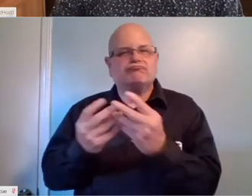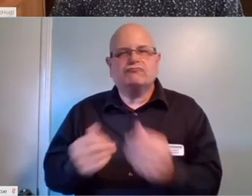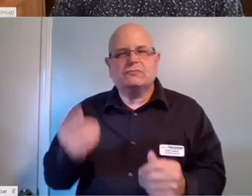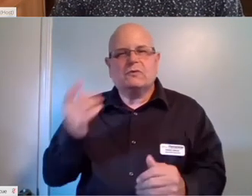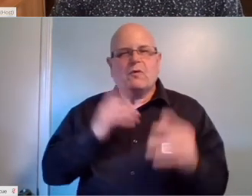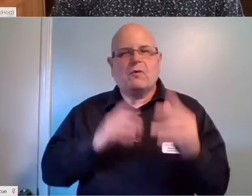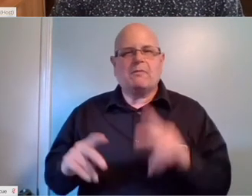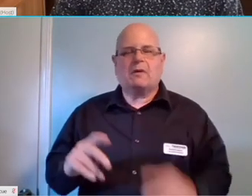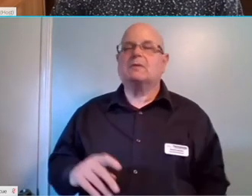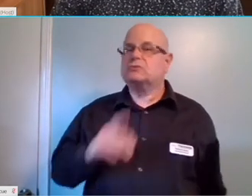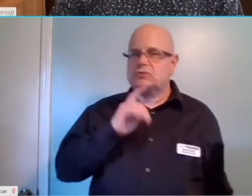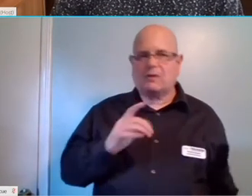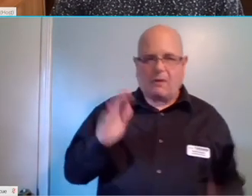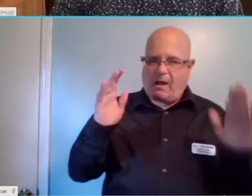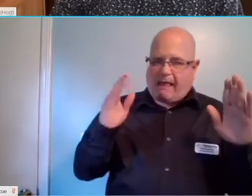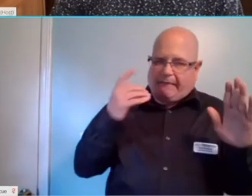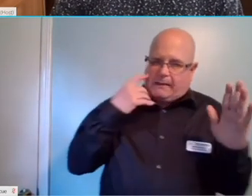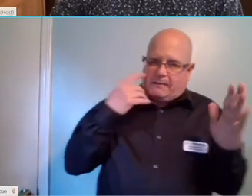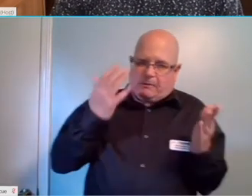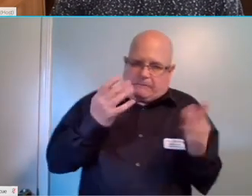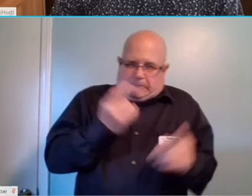Hopefully this is kind of what you're looking for.